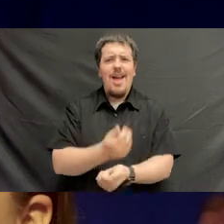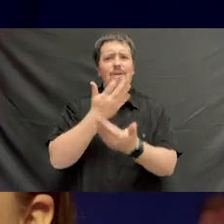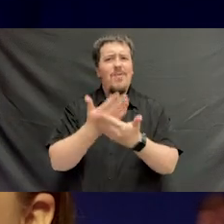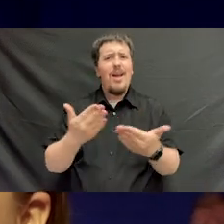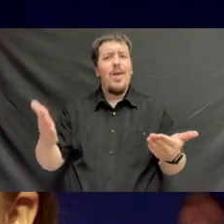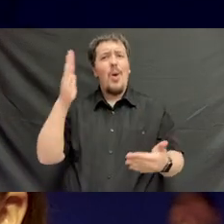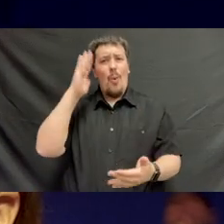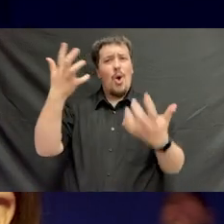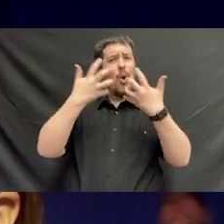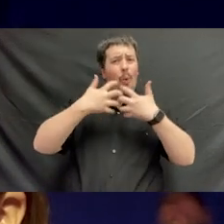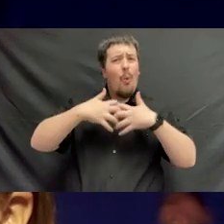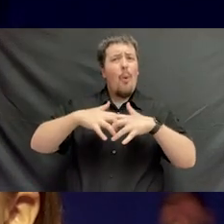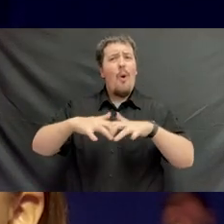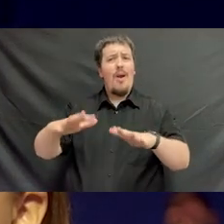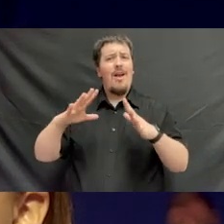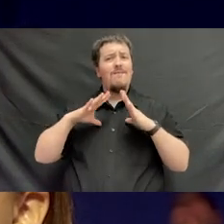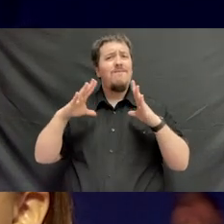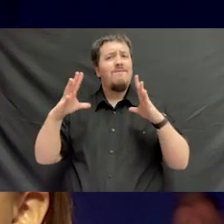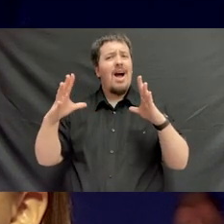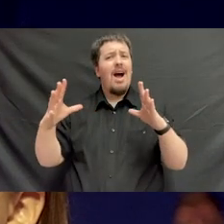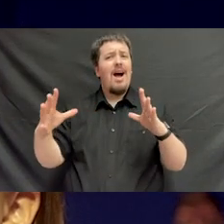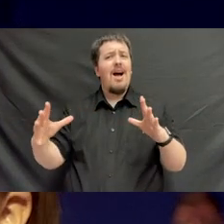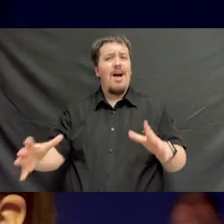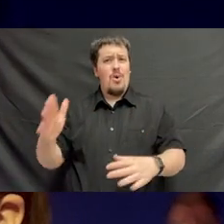Everything's gonna work out fine